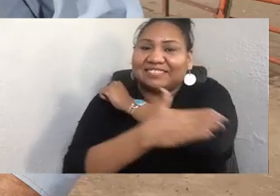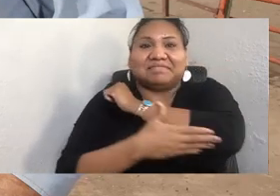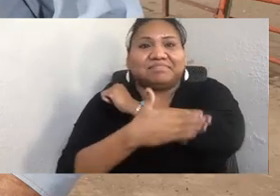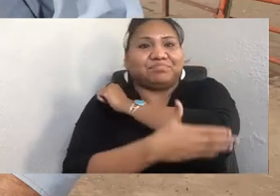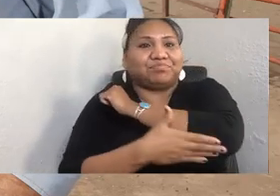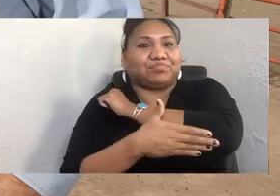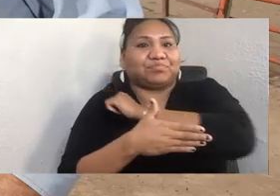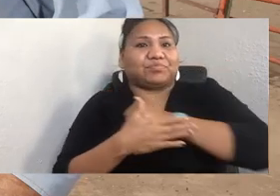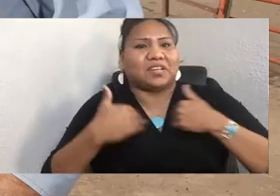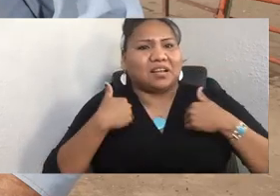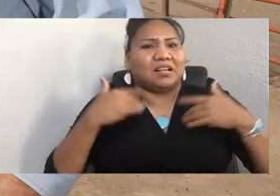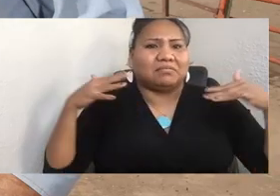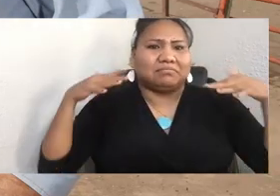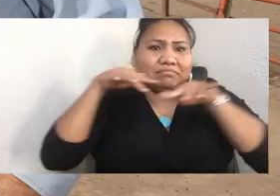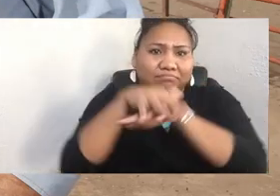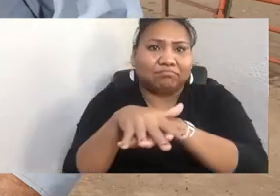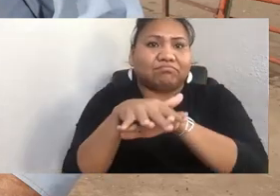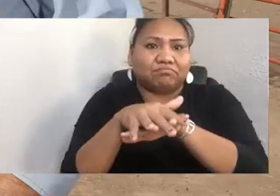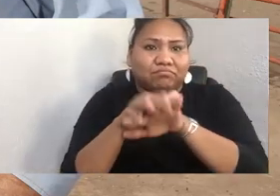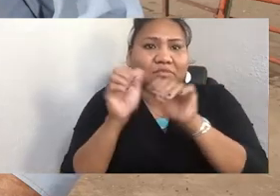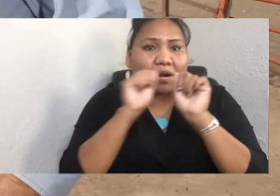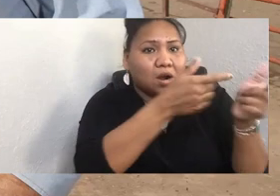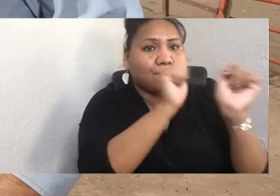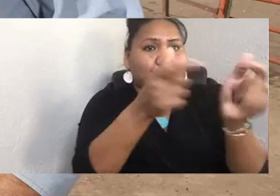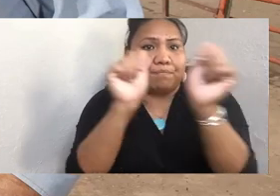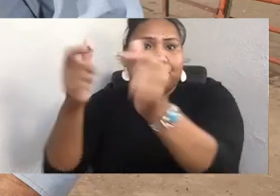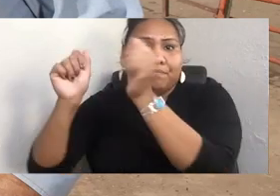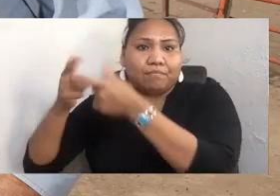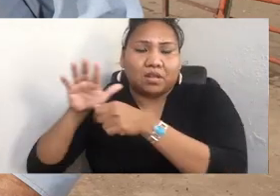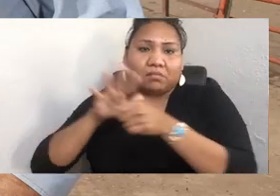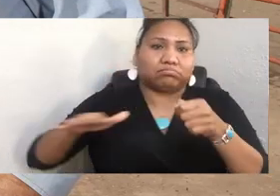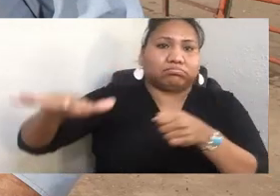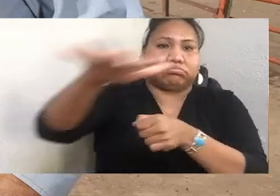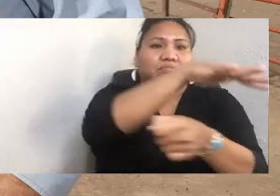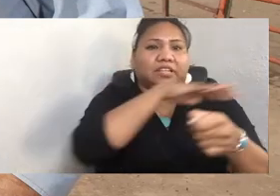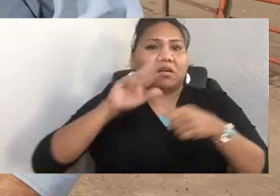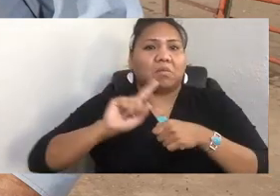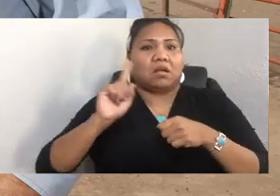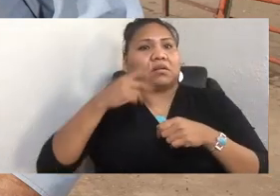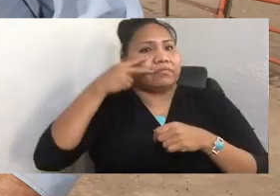in urban areas for Indian people to come together. So when Leon passed away a few years ago,